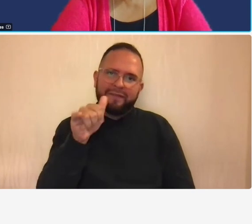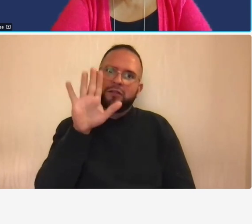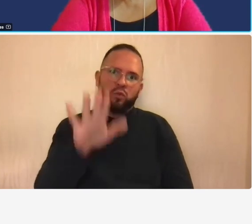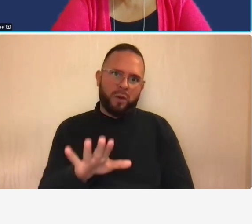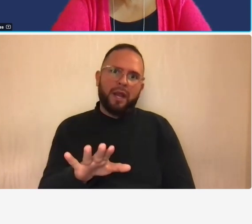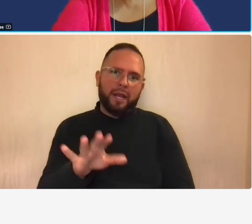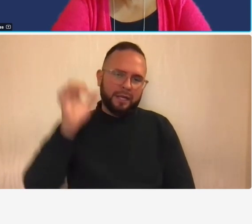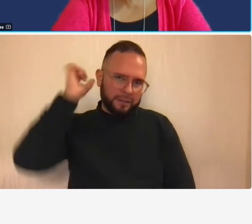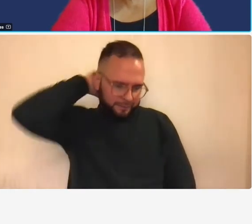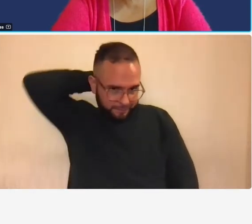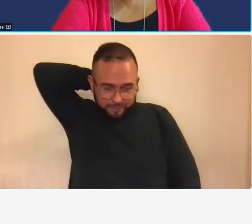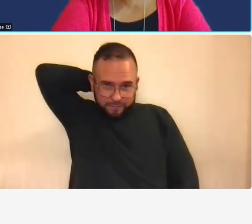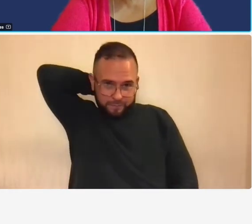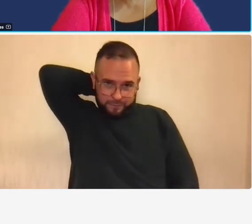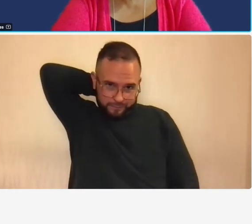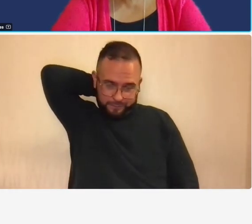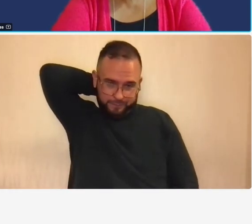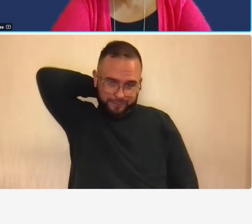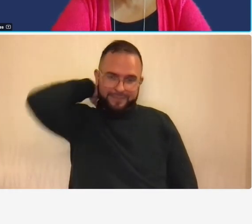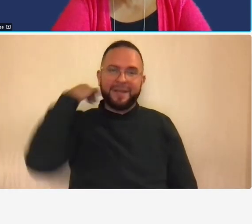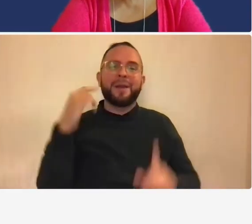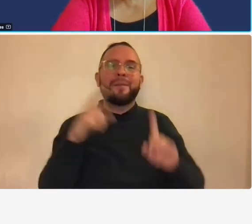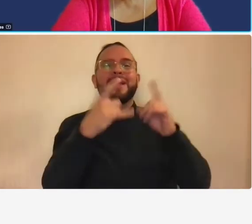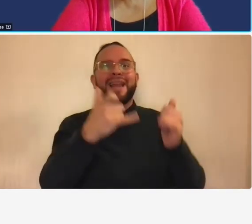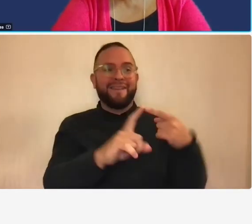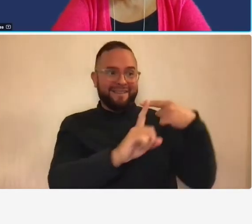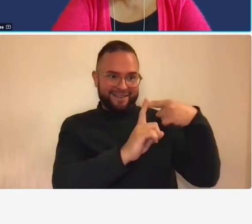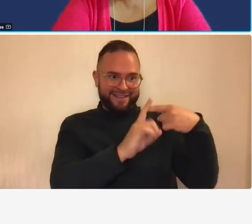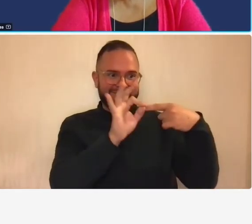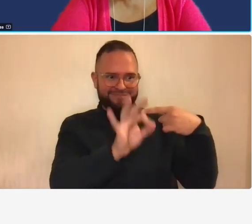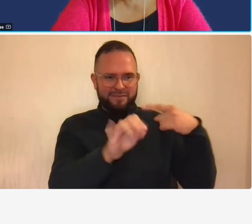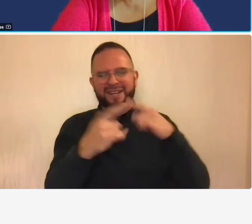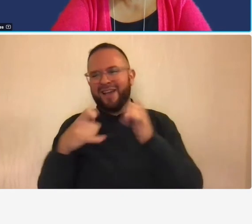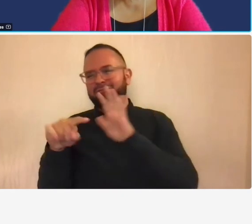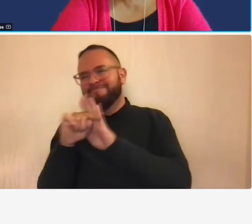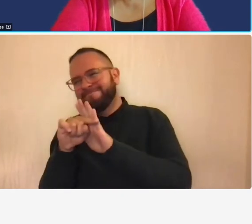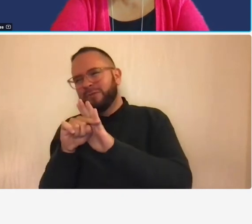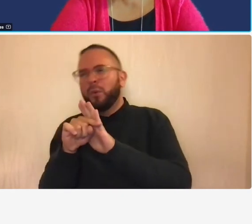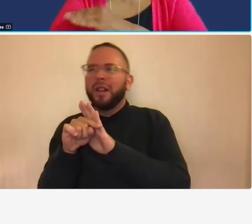so now here's the downside or i shouldn't say downside it's it's a positive program so i